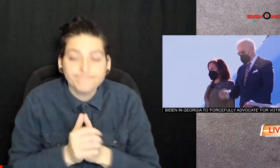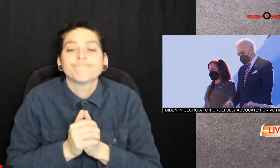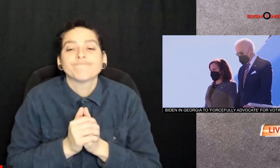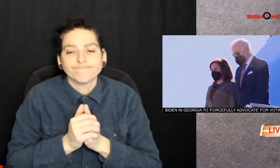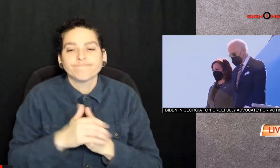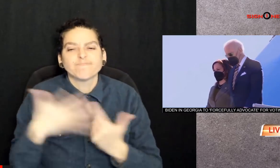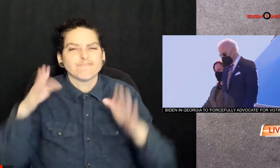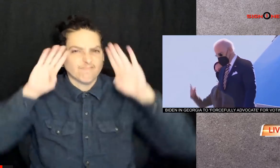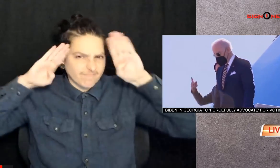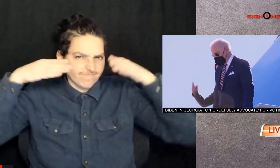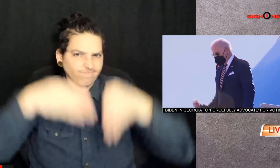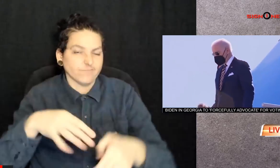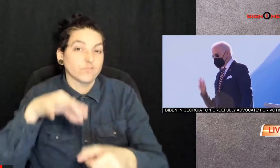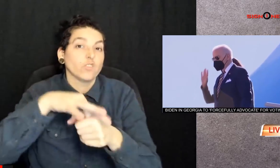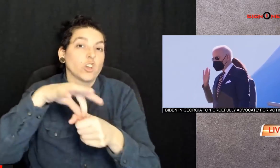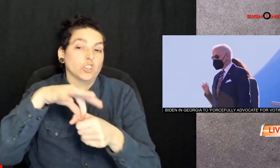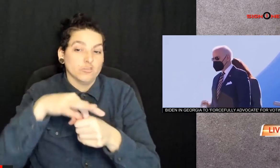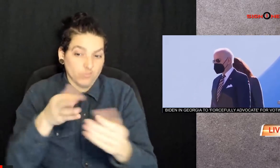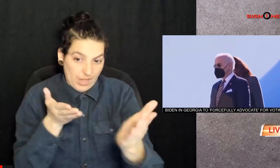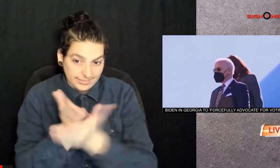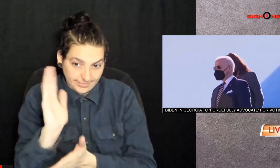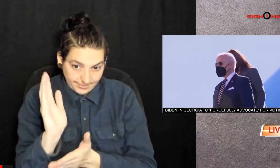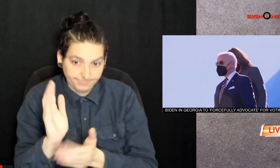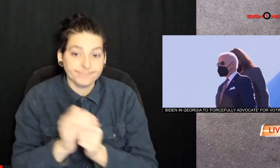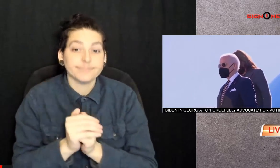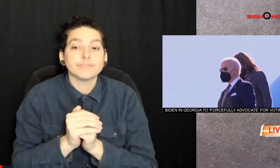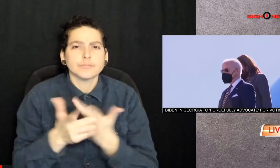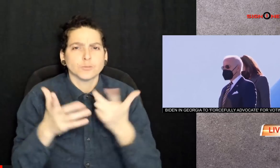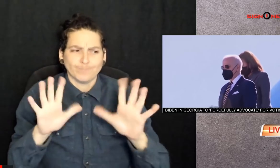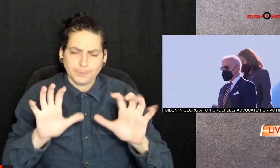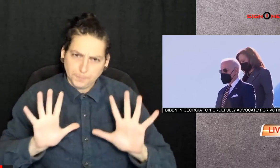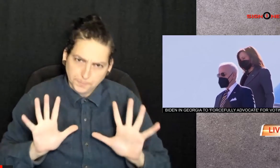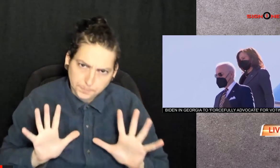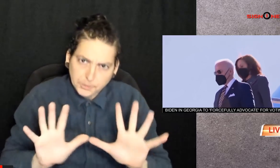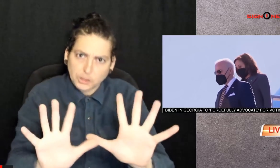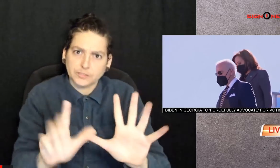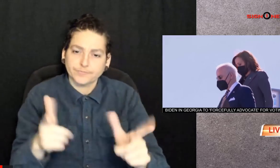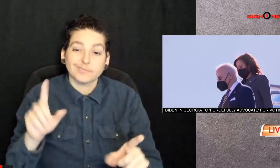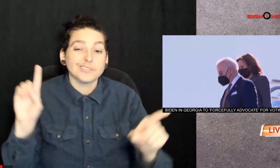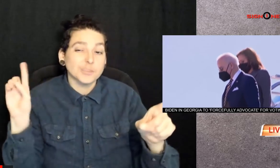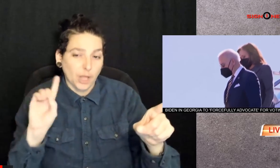president Joe Biden and Vice President Kamala Harris visited Atlanta today Tuesday to talk